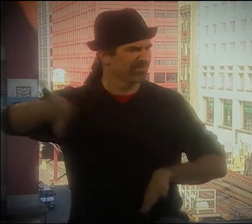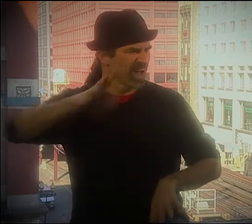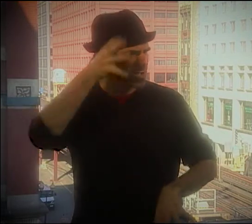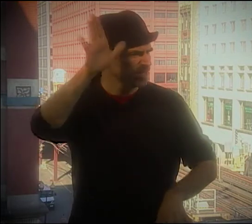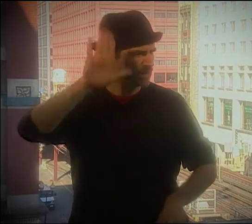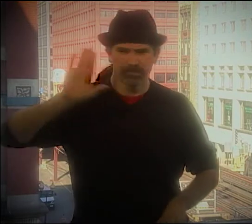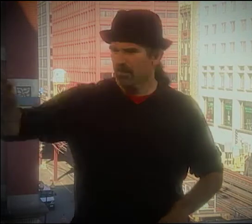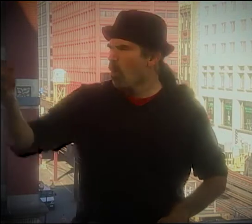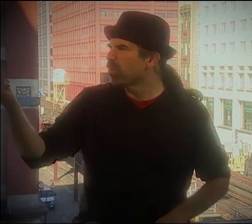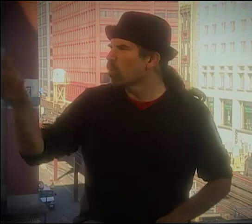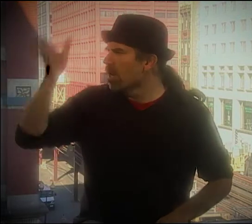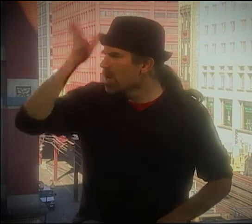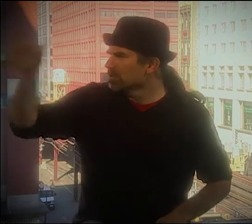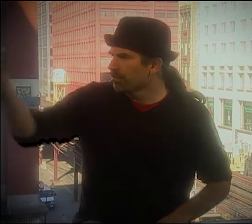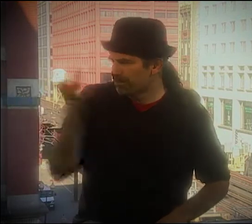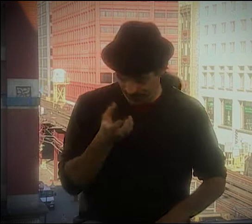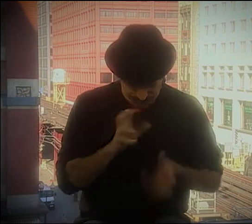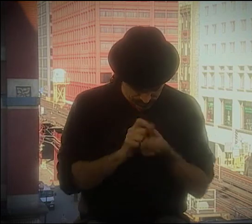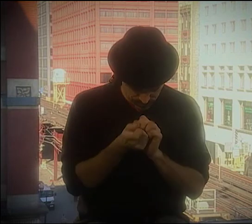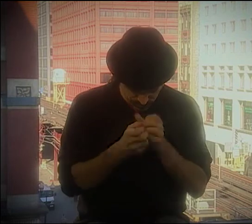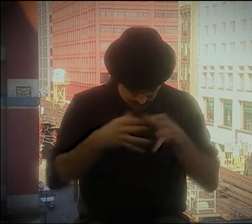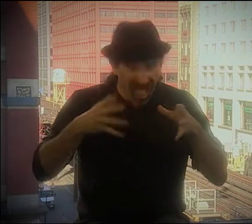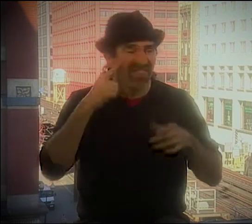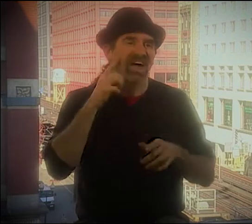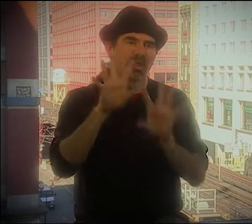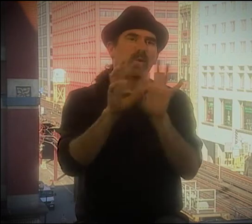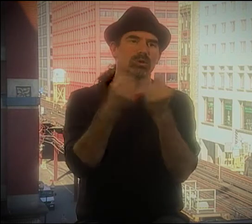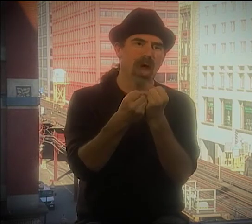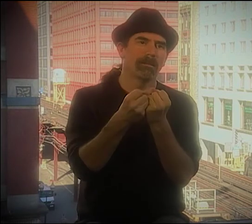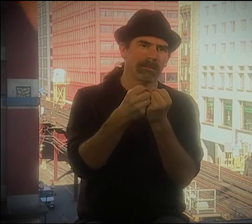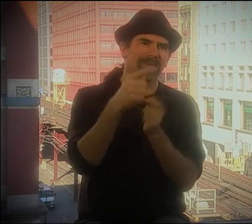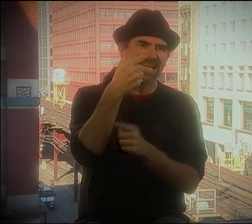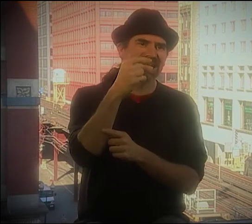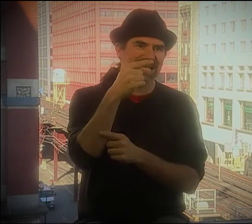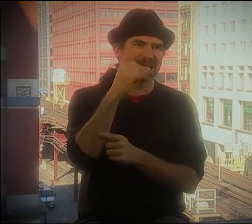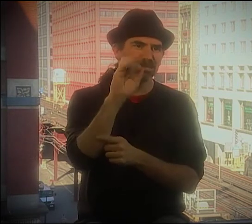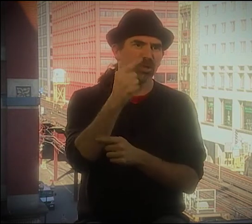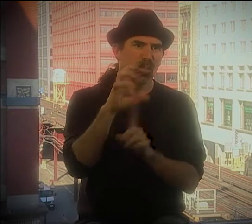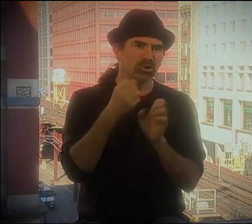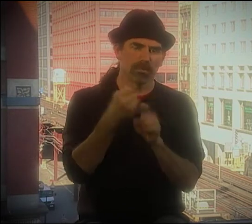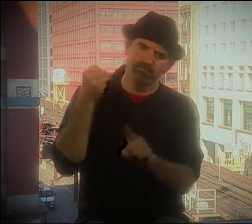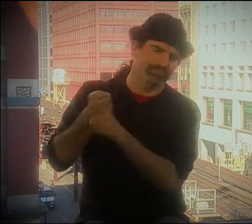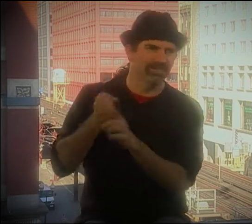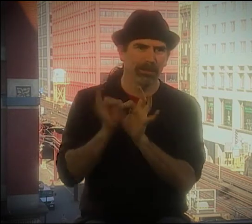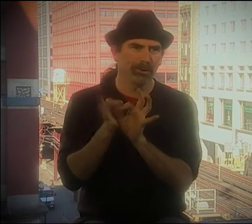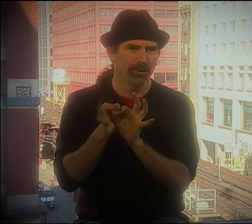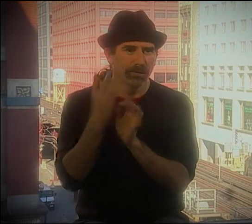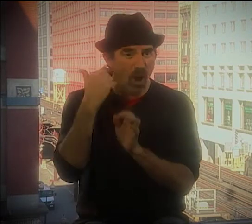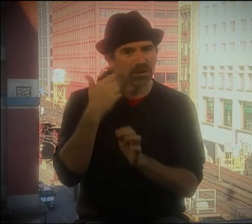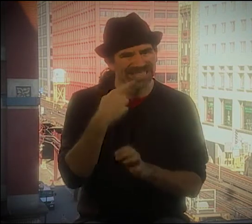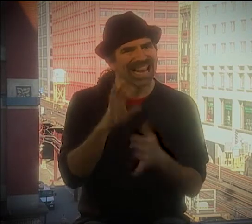MATCH THE CULTURE MORE, NOT JUST DOING, YOU KNOW, A FORMAL KIND OF SIGN LANGUAGE.